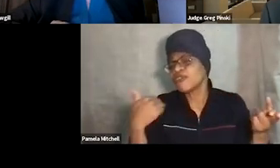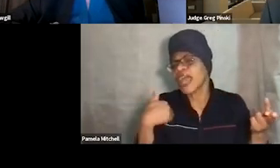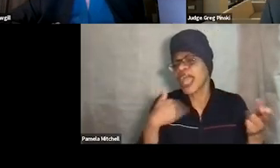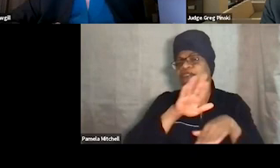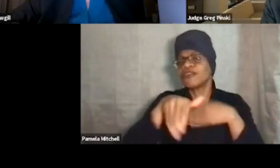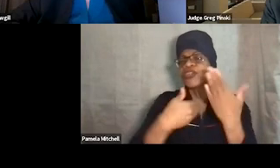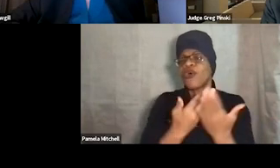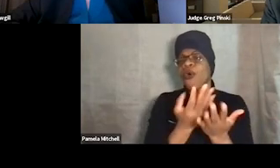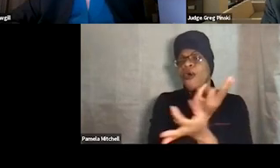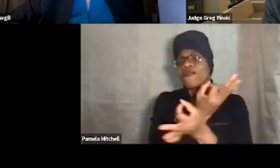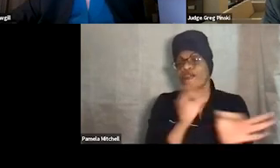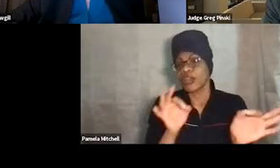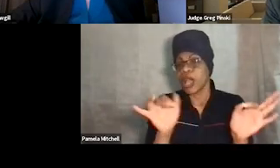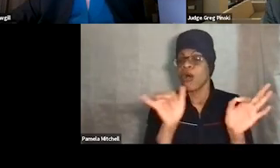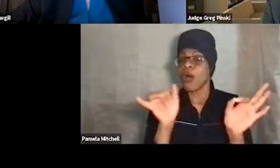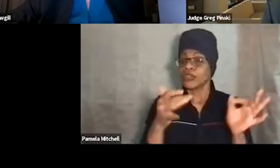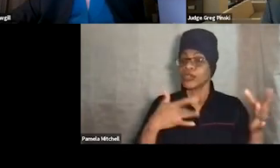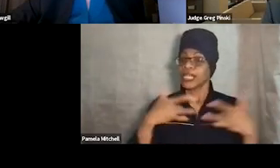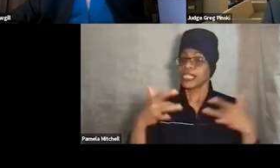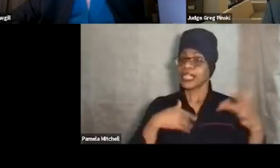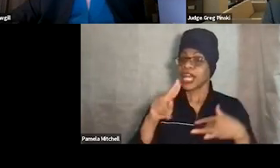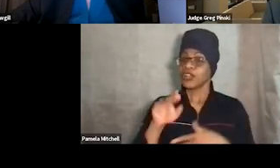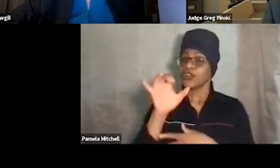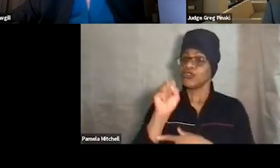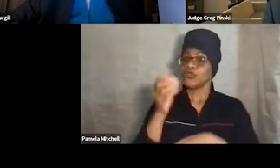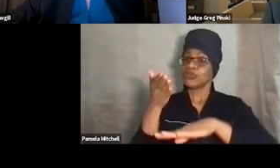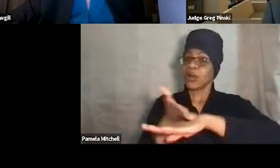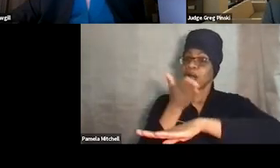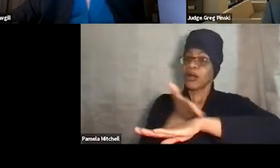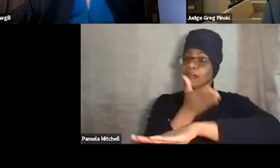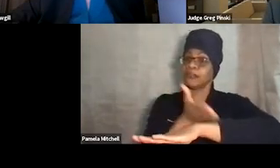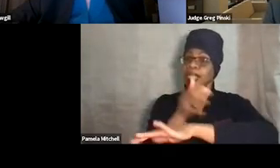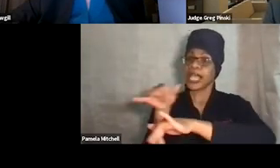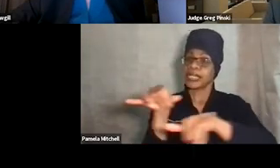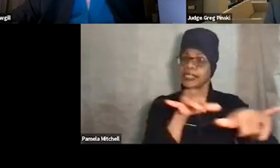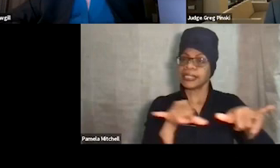I will say exciting news is that we're updating the standards and that'll be out around December 15th.